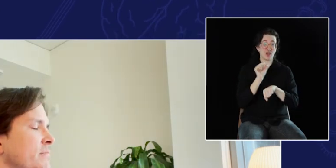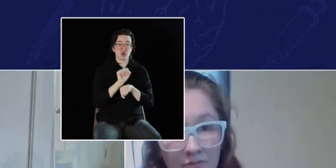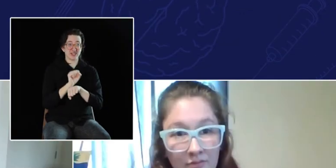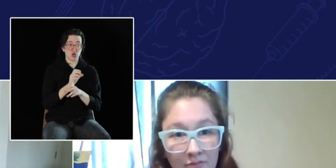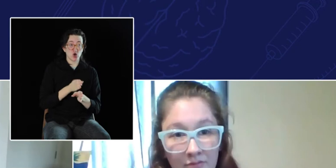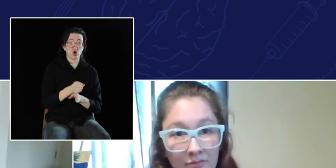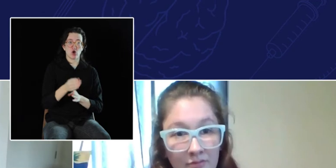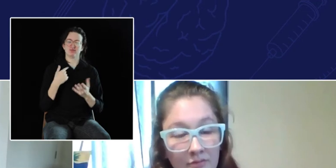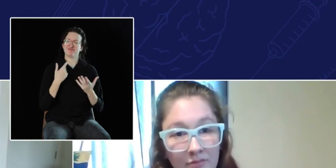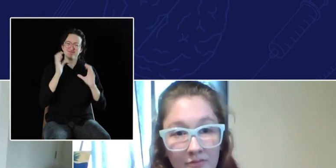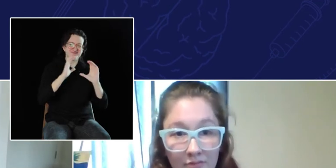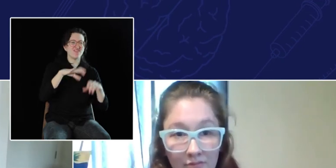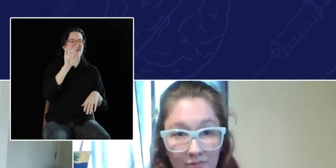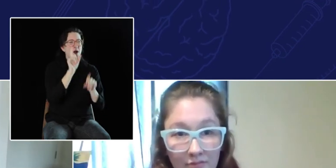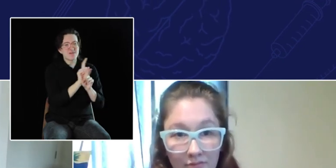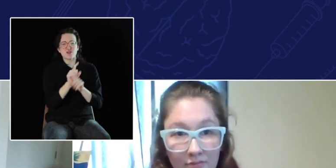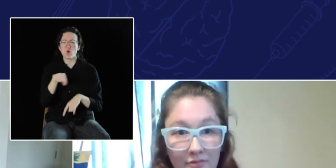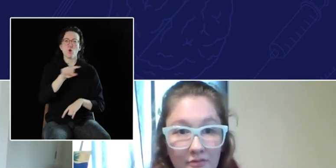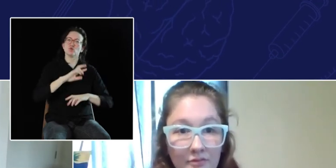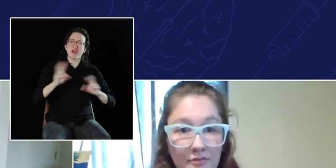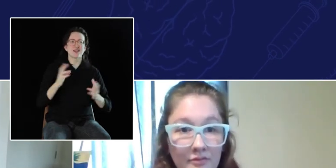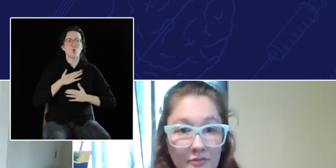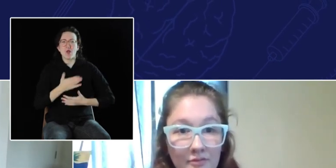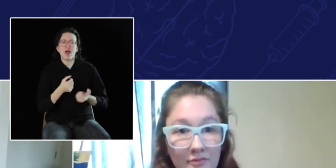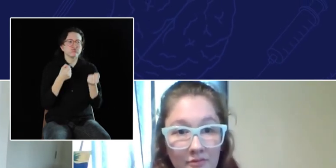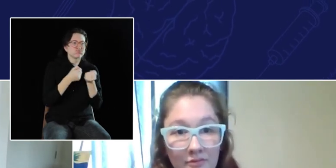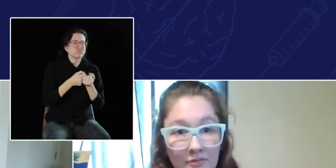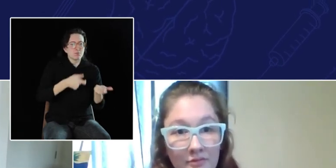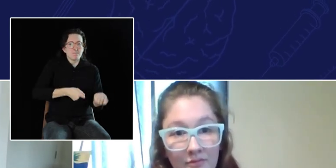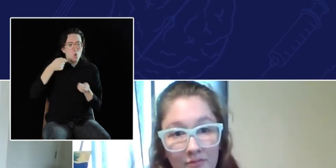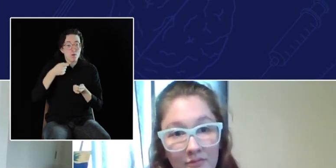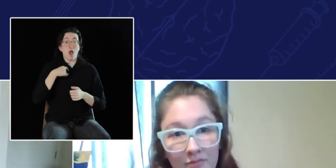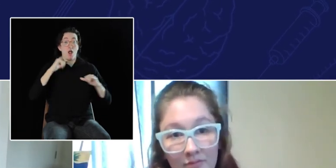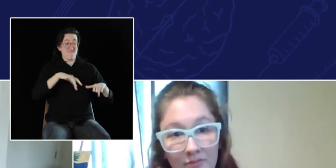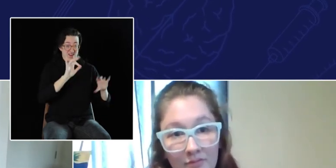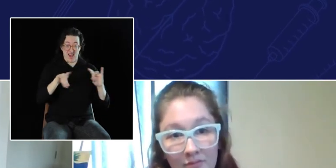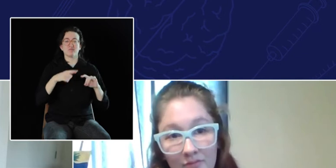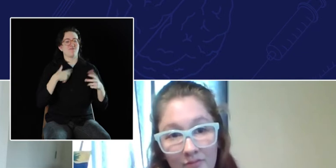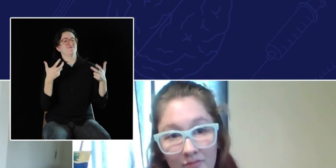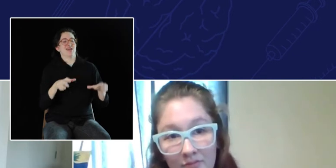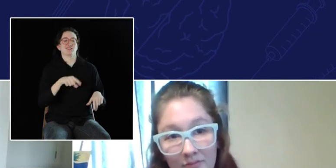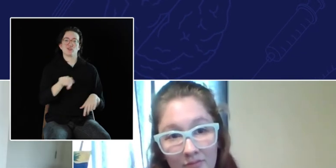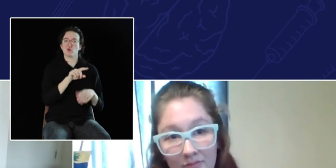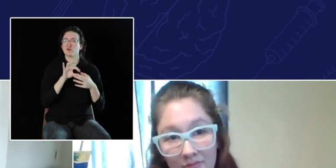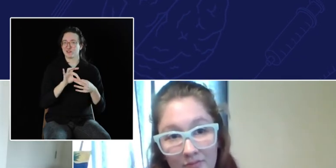[DR. RUFFIN]: Over my career, I've tried to find mentors who are willing to help pull me up, and help me succeed, and